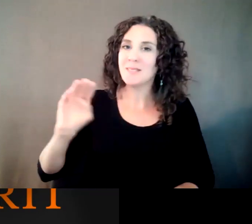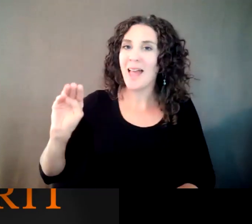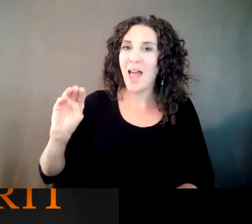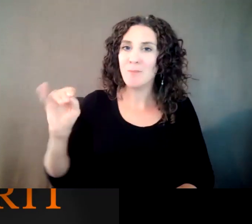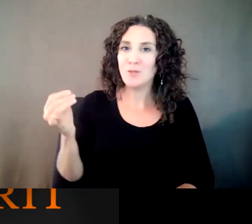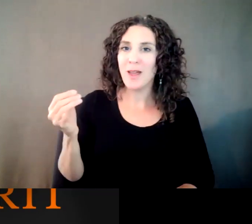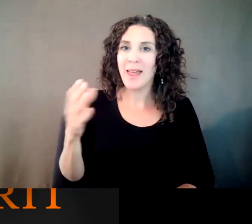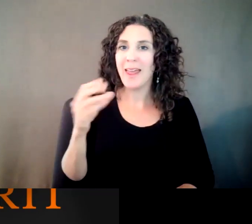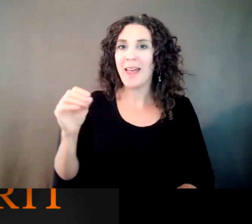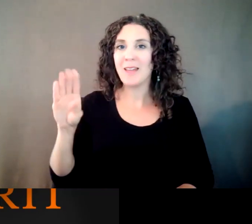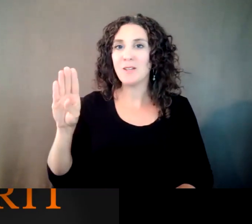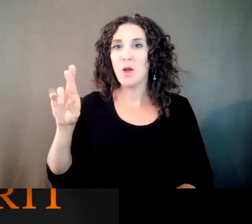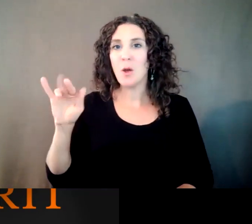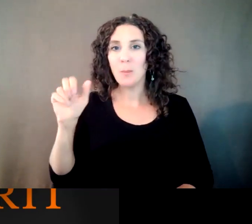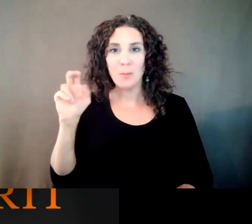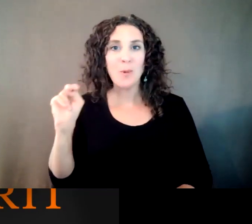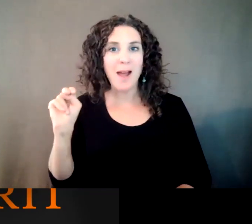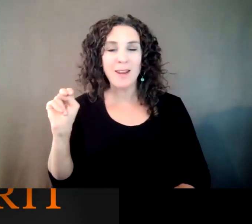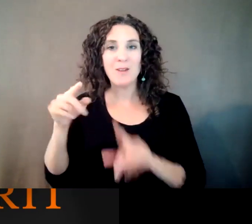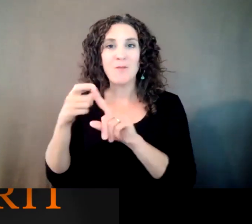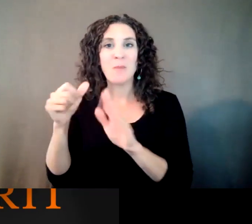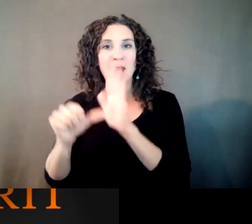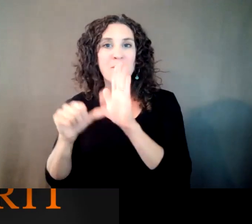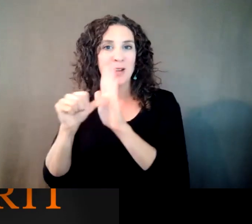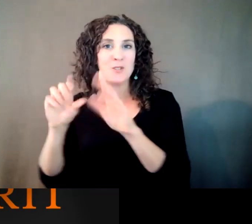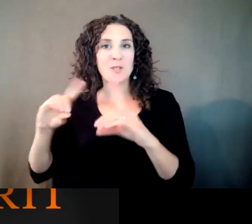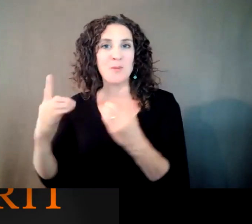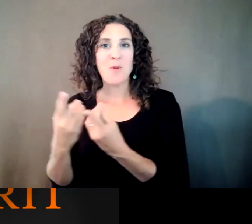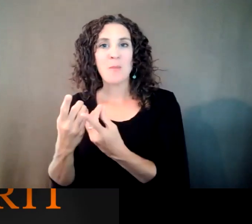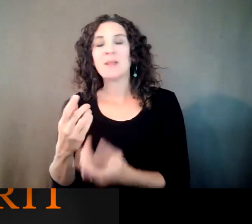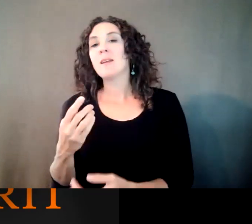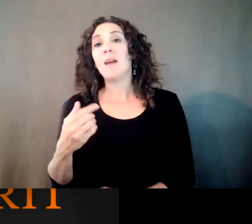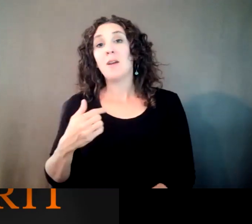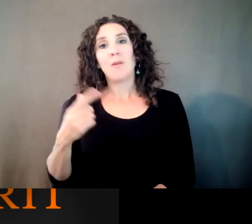today finally in person for the first time and I'm excited to hopefully continue -- you